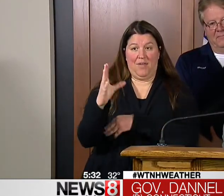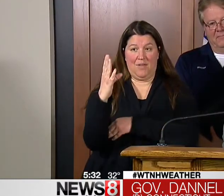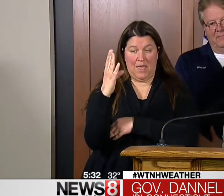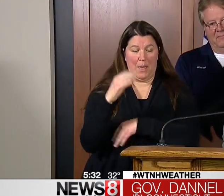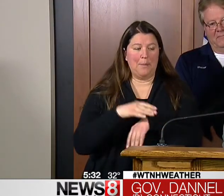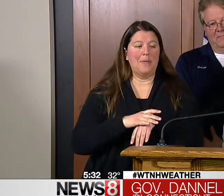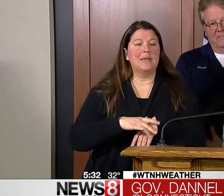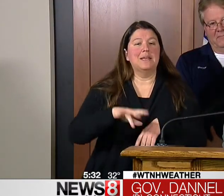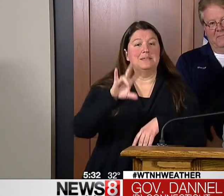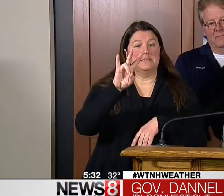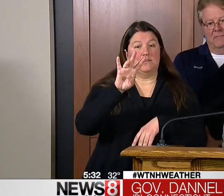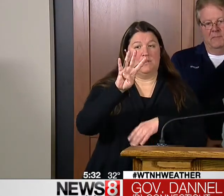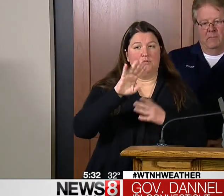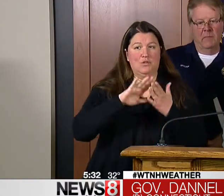AGENCIES AND UTILITY COMPANIES.